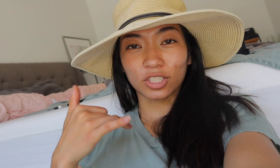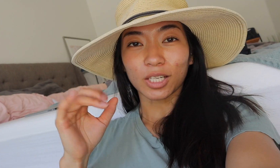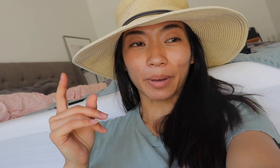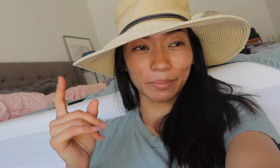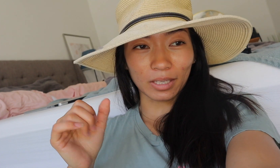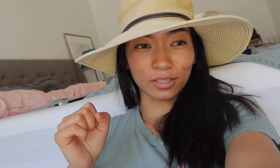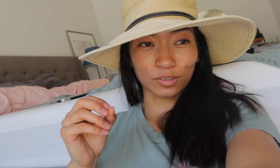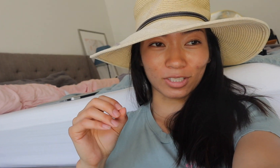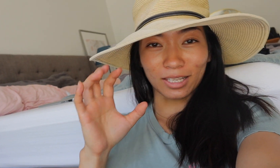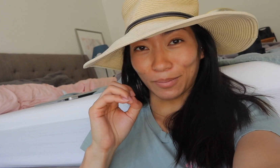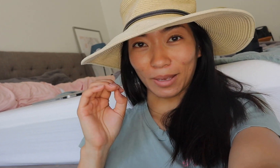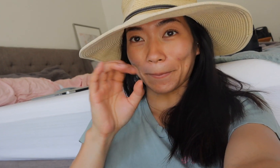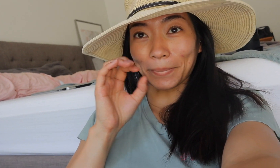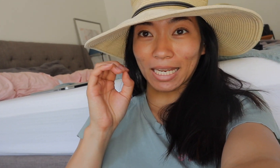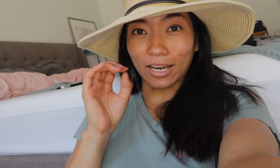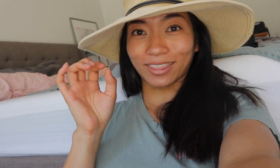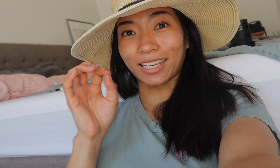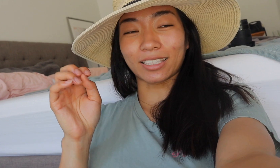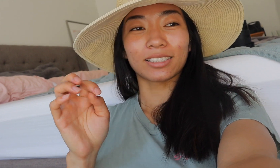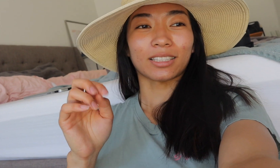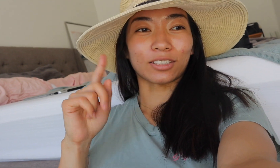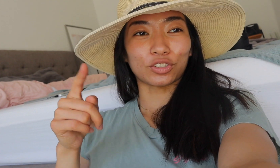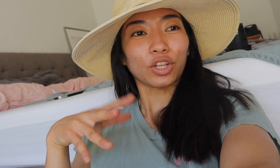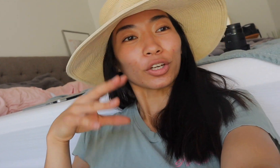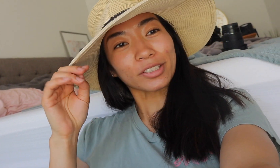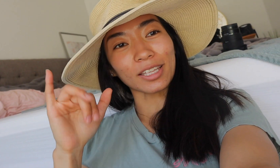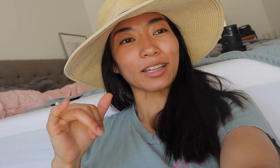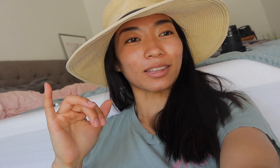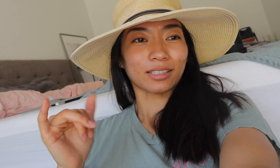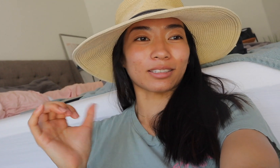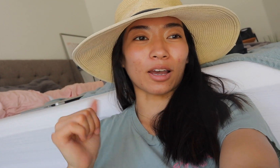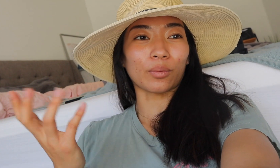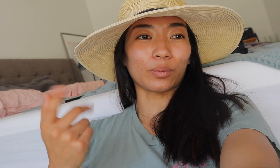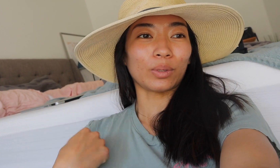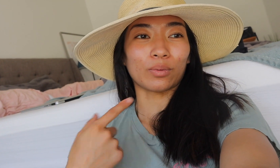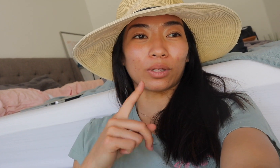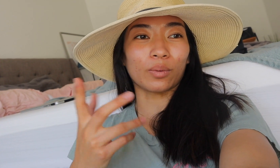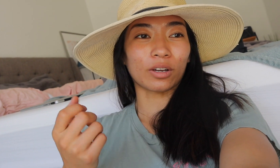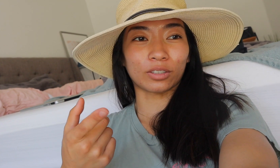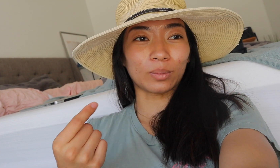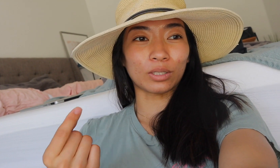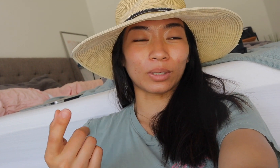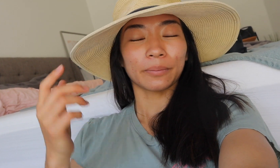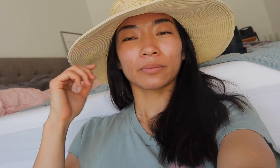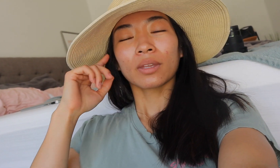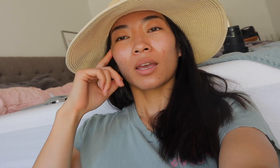now she's still a puppy so she's gonna be biting on things until she learns that that's not what we really want her to be doing